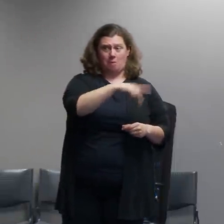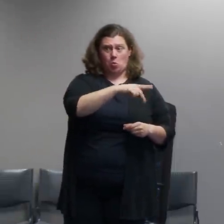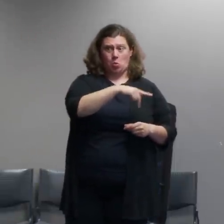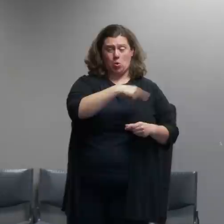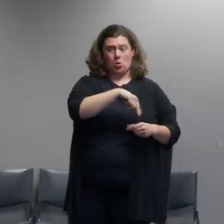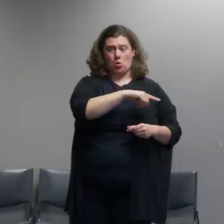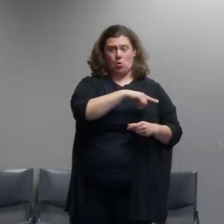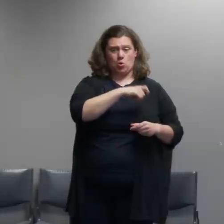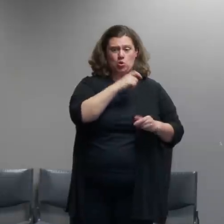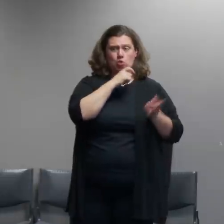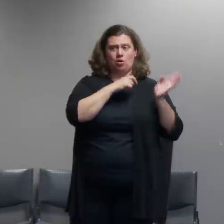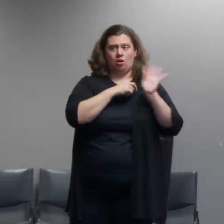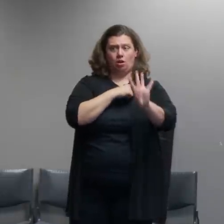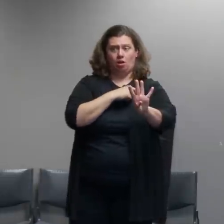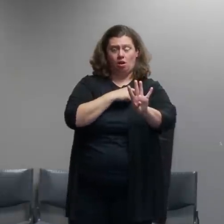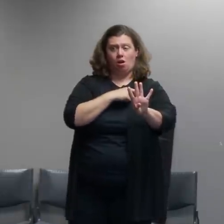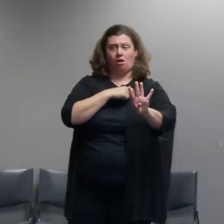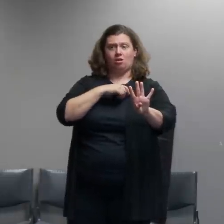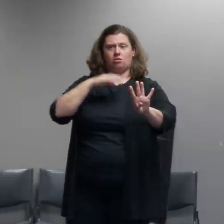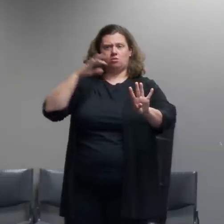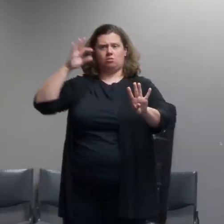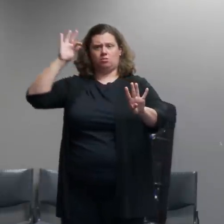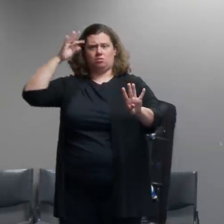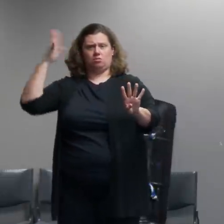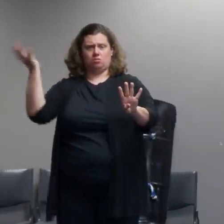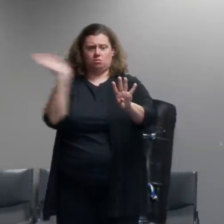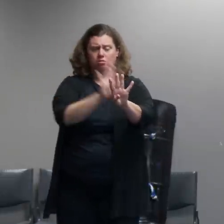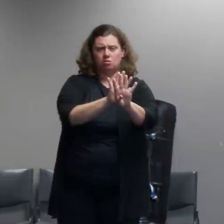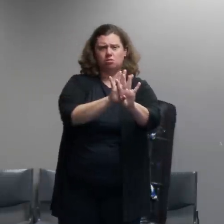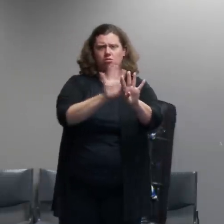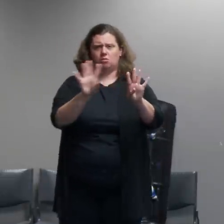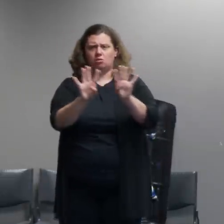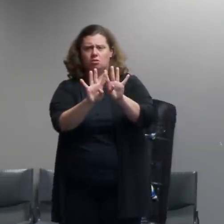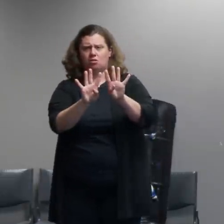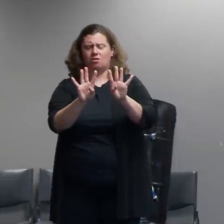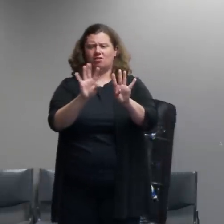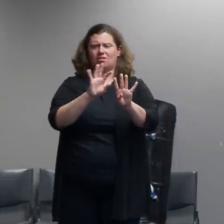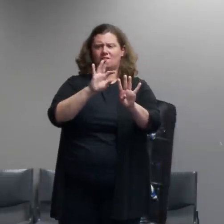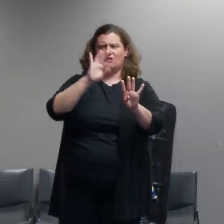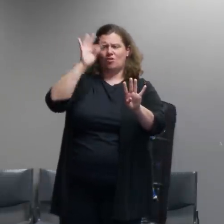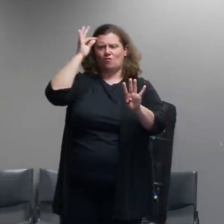given you know there's potentially you could say a blurring of lines between federal and and local law enforcement there that you